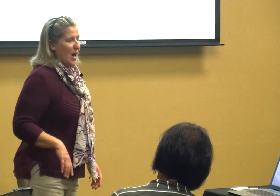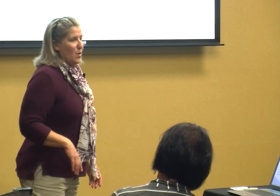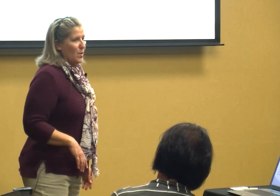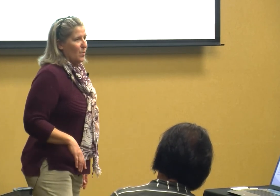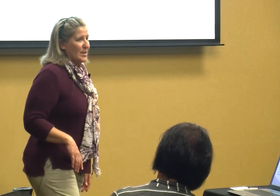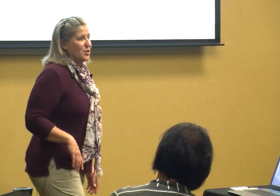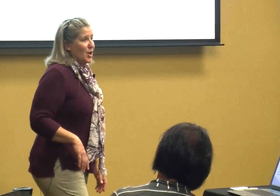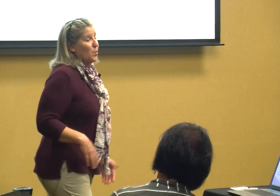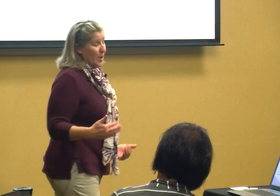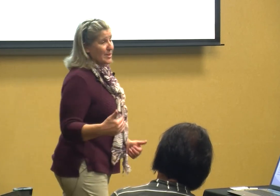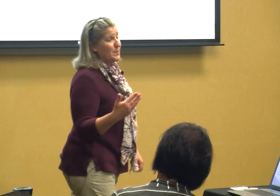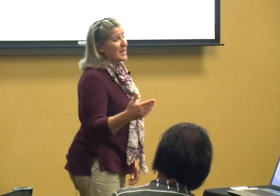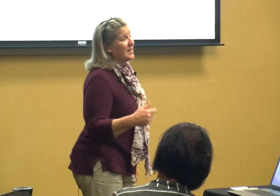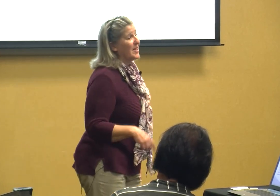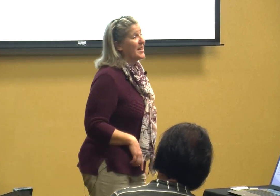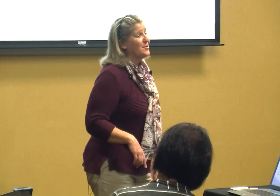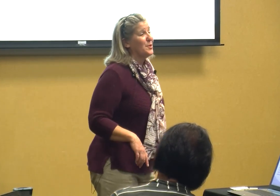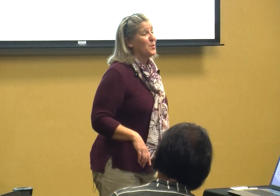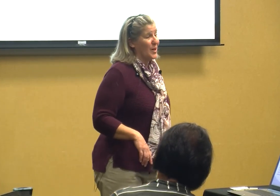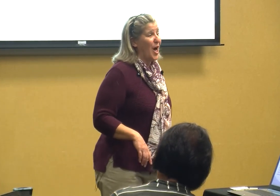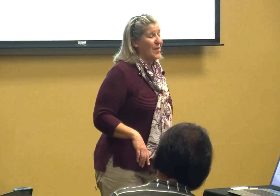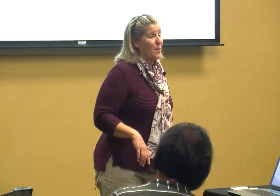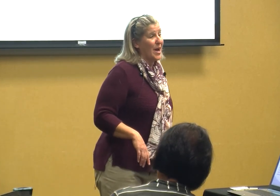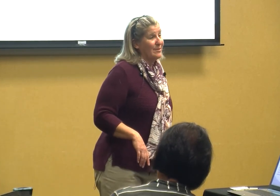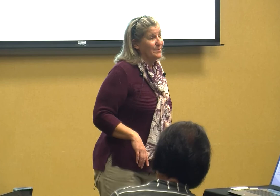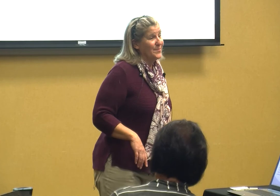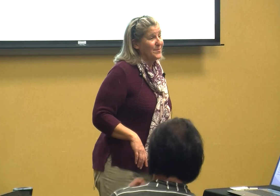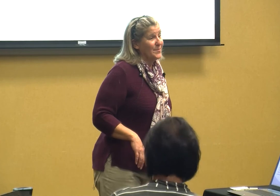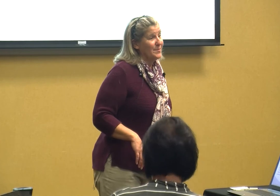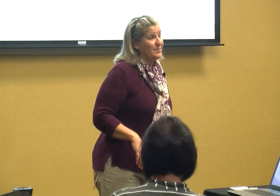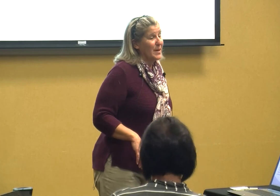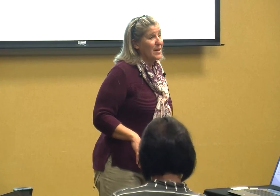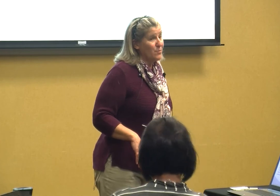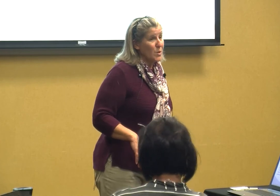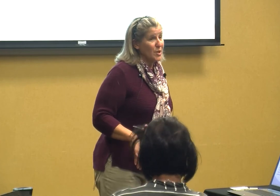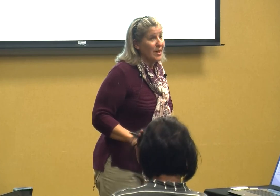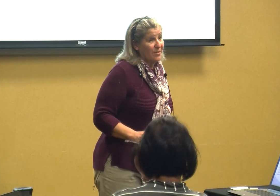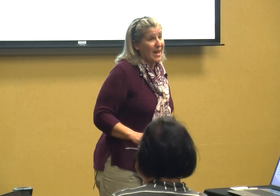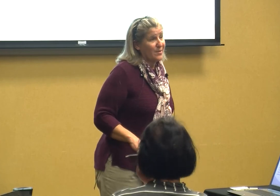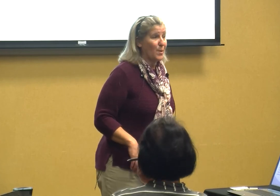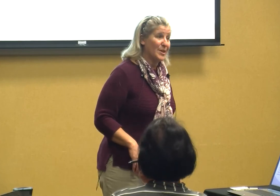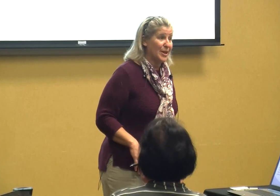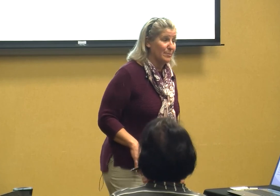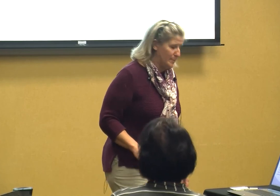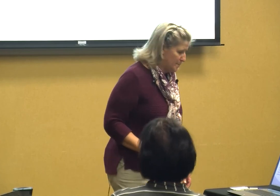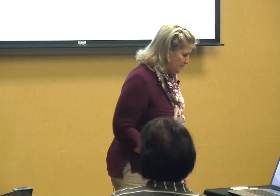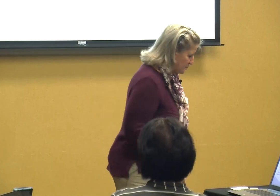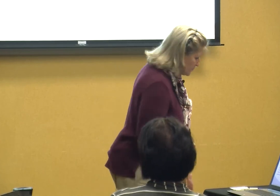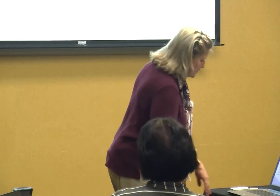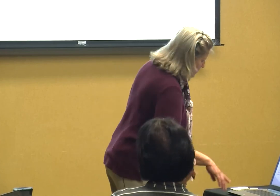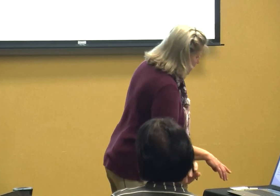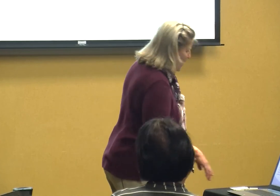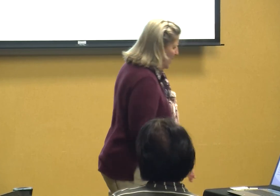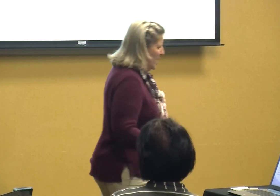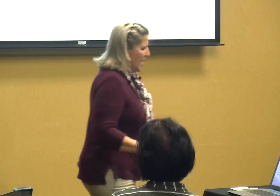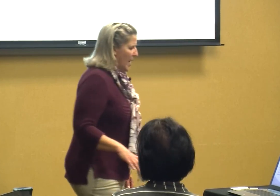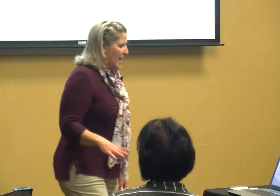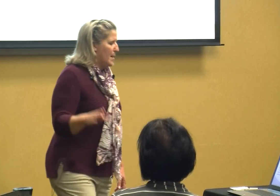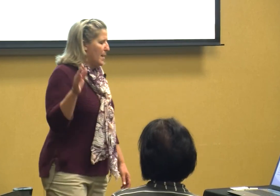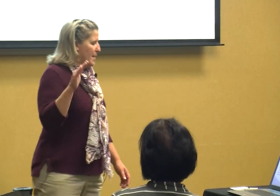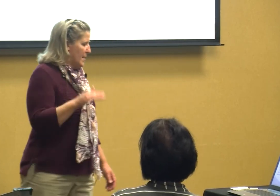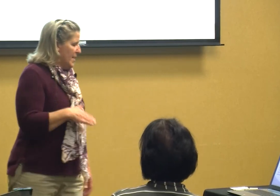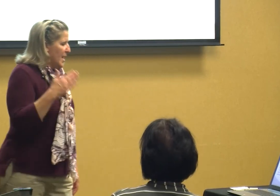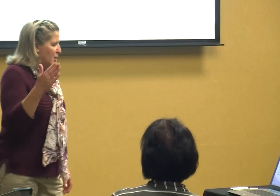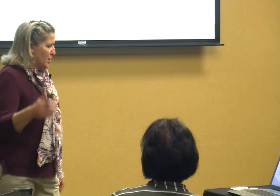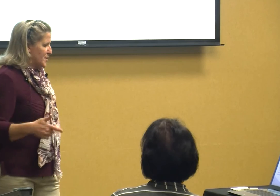which we're expecting the kids to do a lot that way but unfortunately that's what we do used